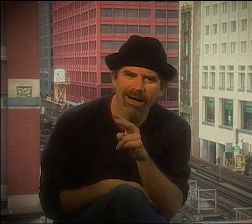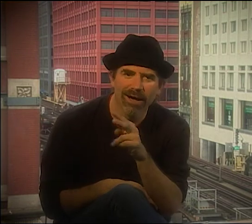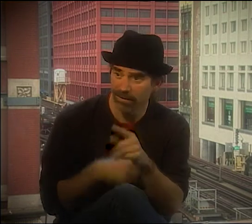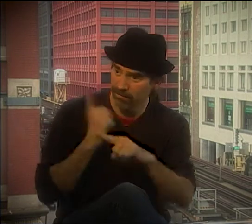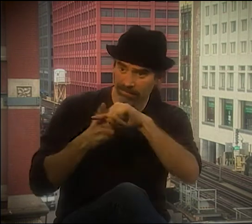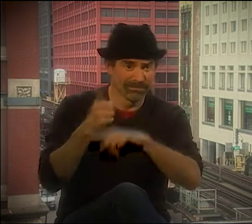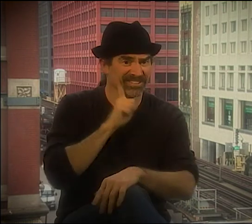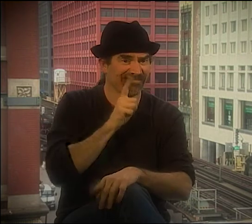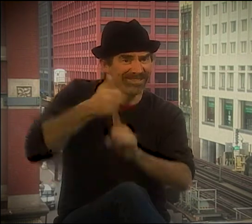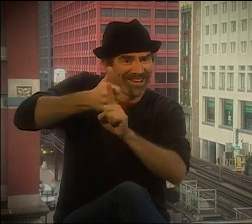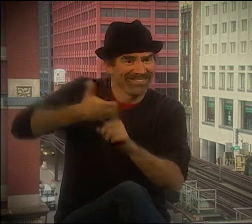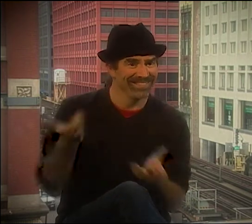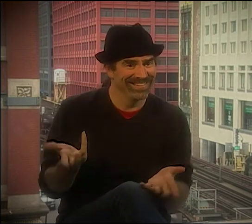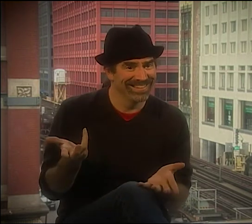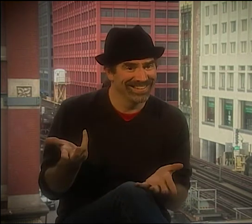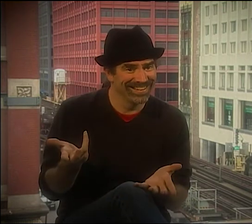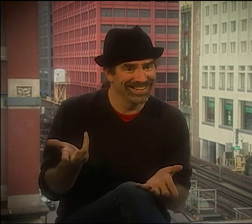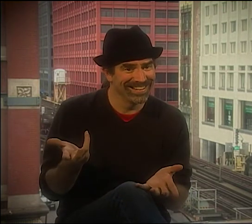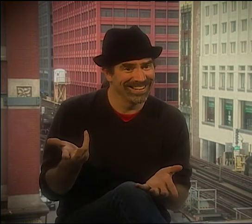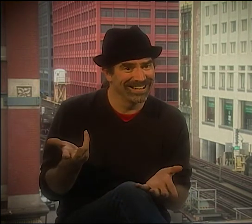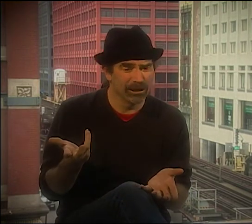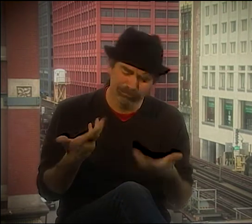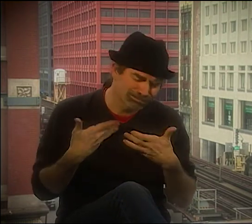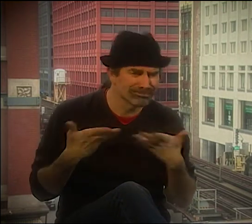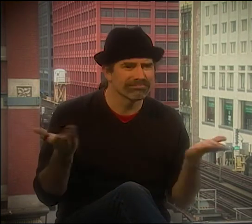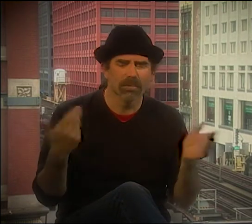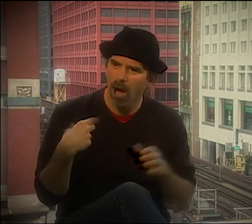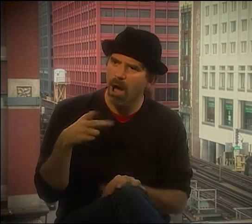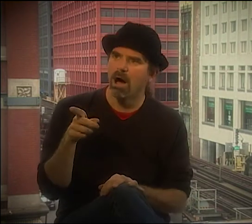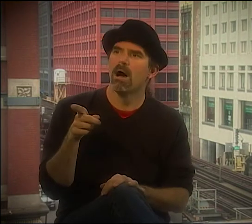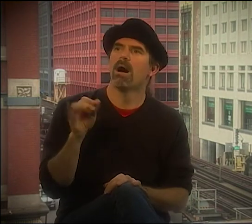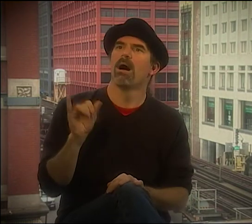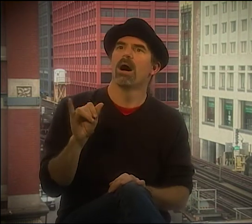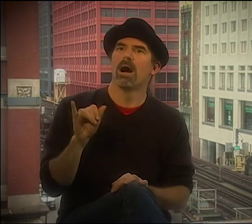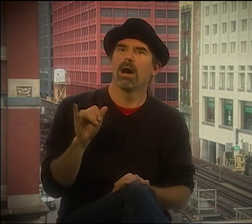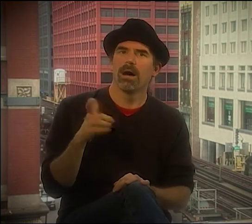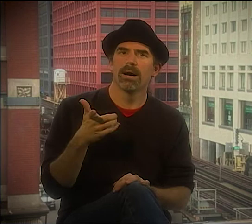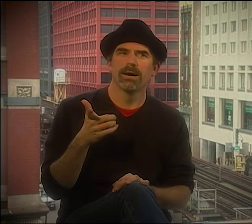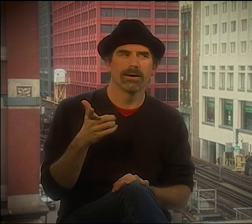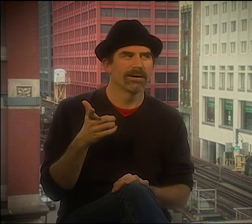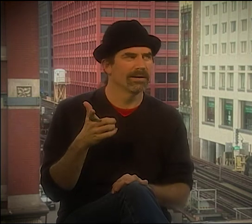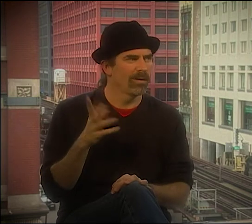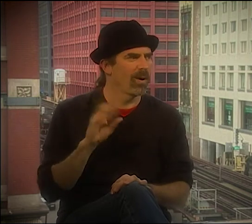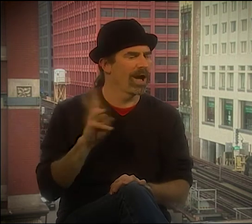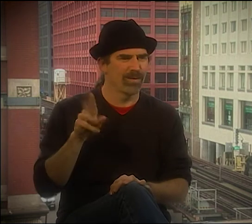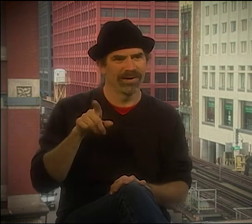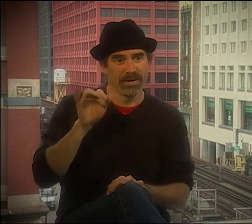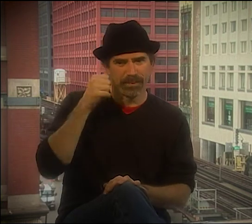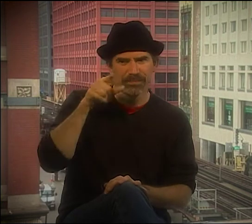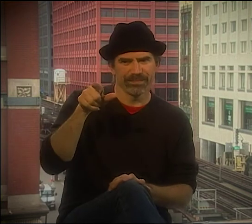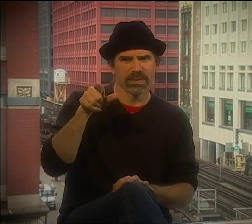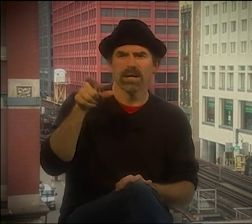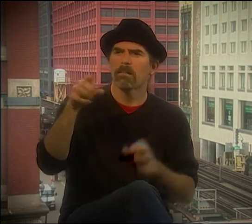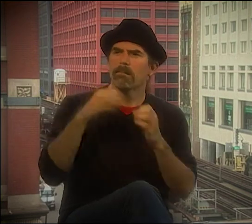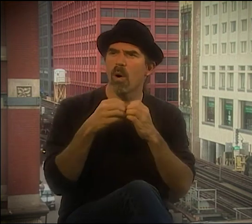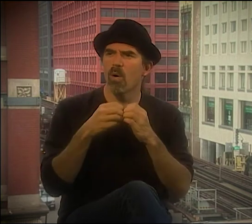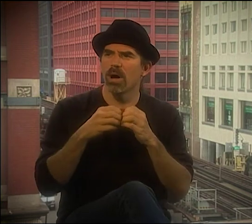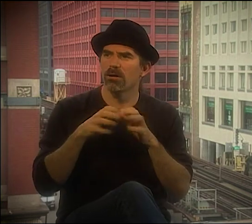I THOUGHT THAT WAS SO INTERESTING. HE DID A MUSICAL THING IN SIGN. PLUS, HE'S DEAF, BUT THE MUSIC SOMEHOW WAS SOMETHING THAT